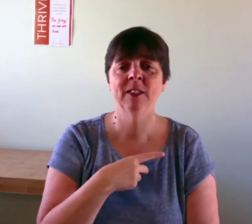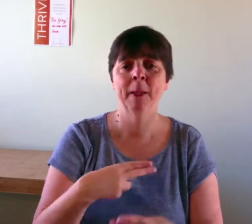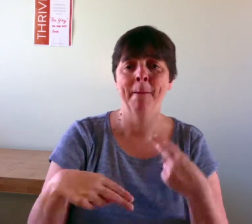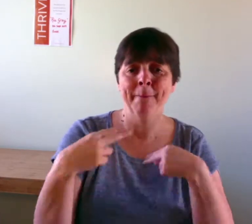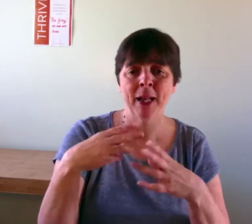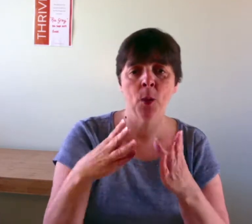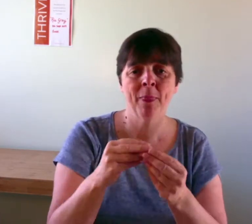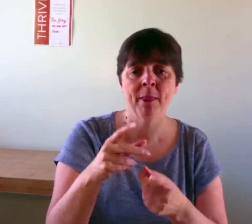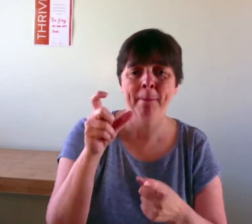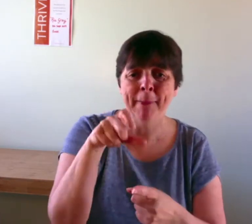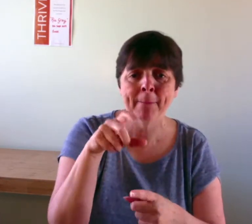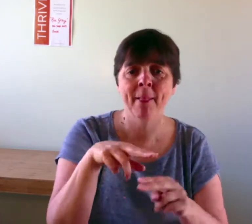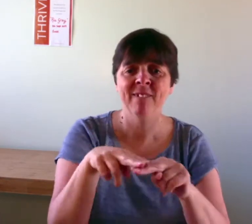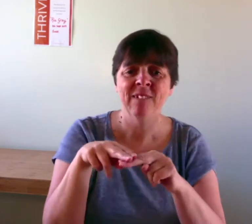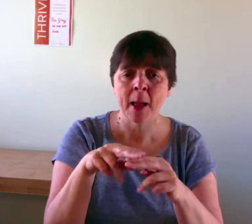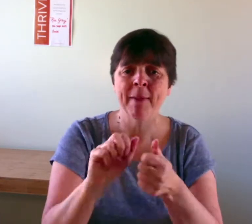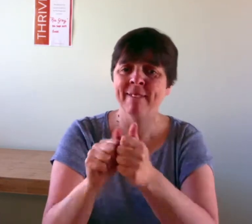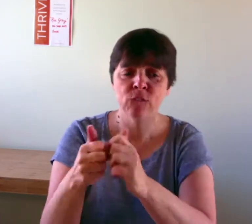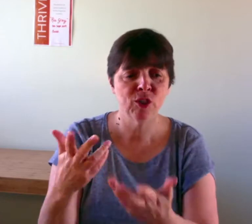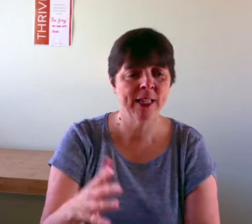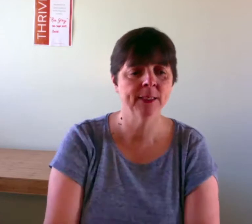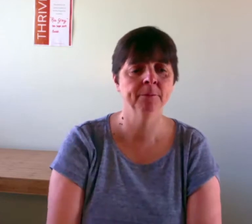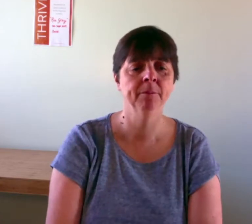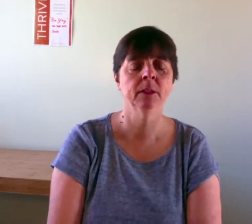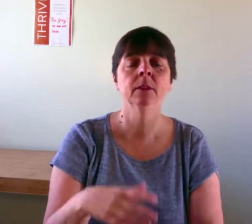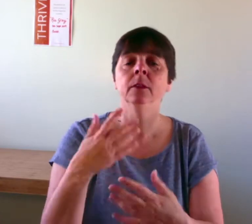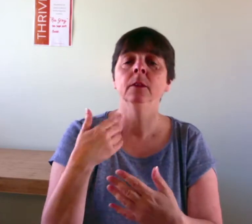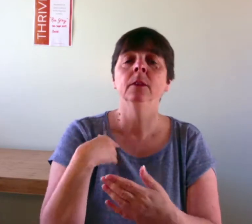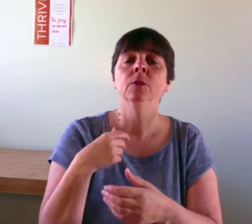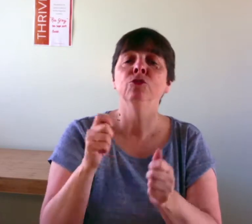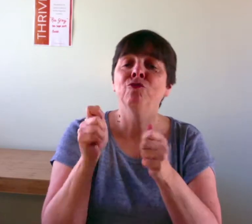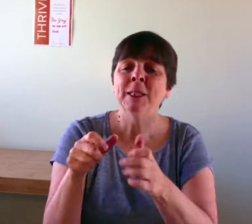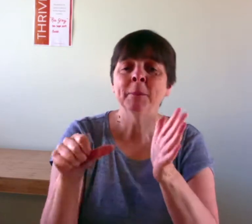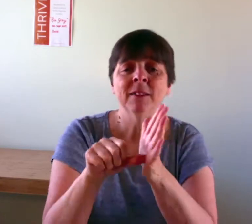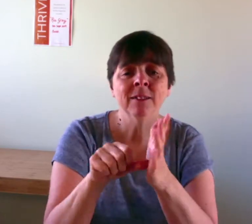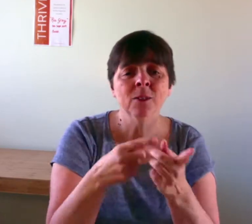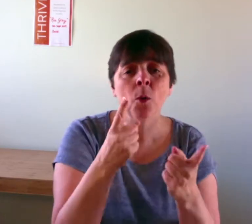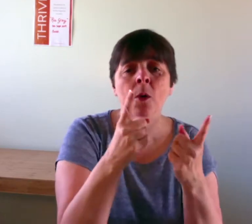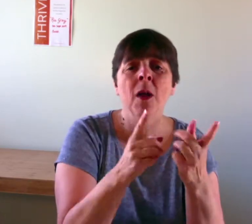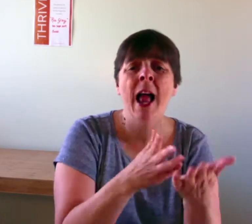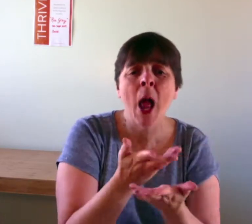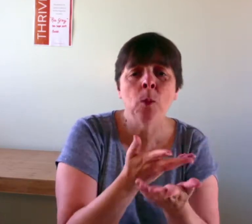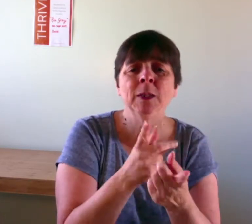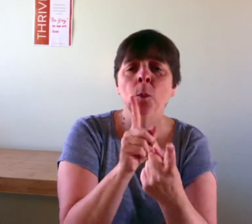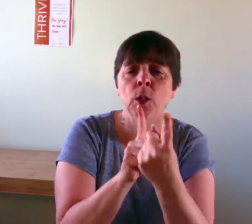Anxiety was about food, nervous and being sick at meals with people; families and friends